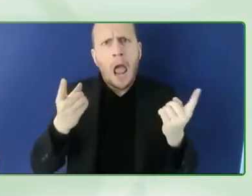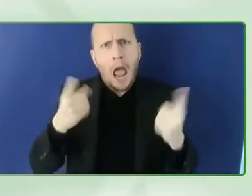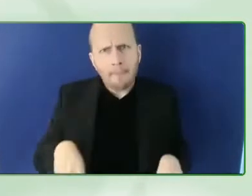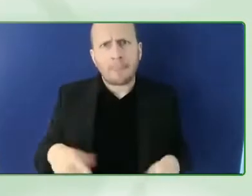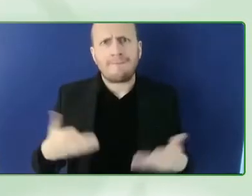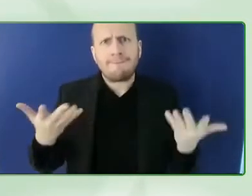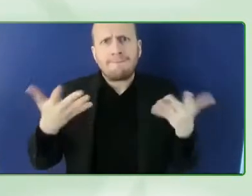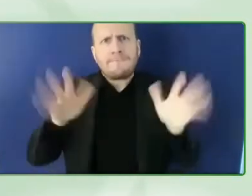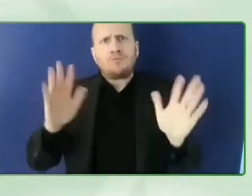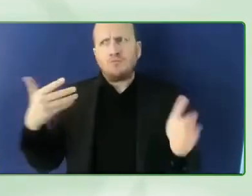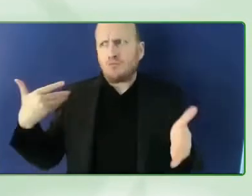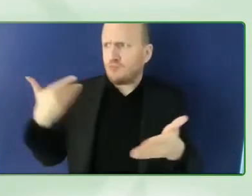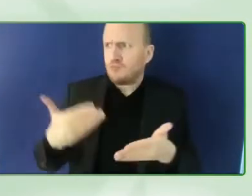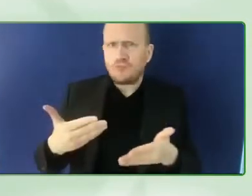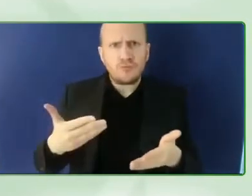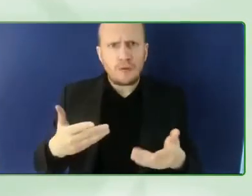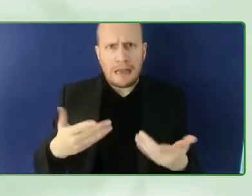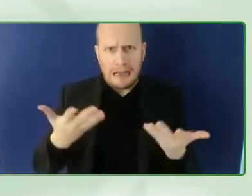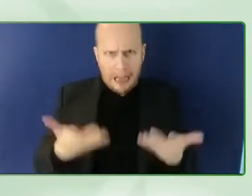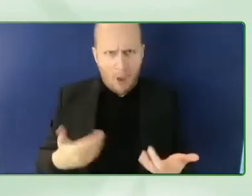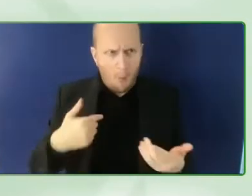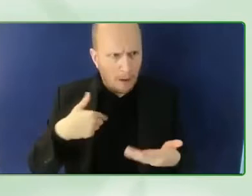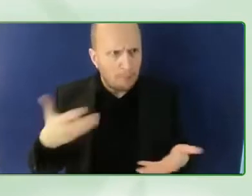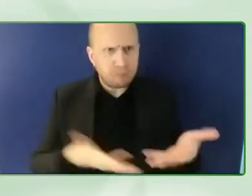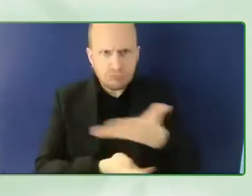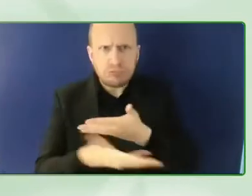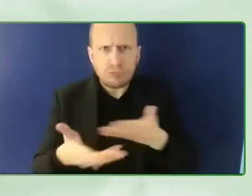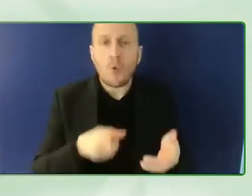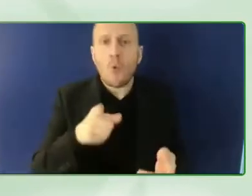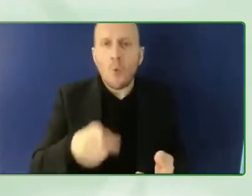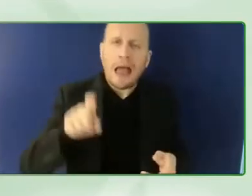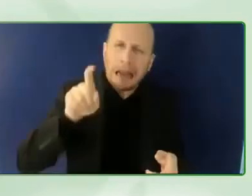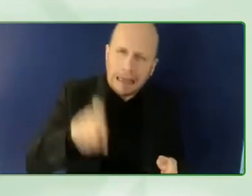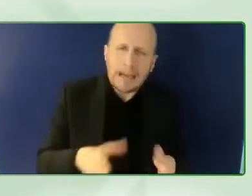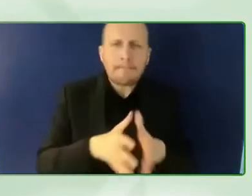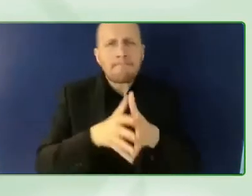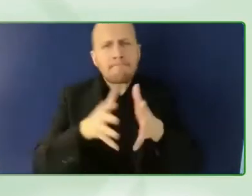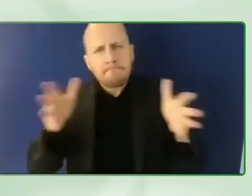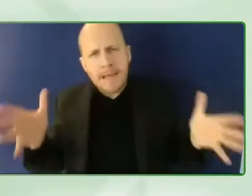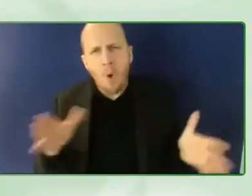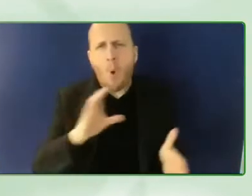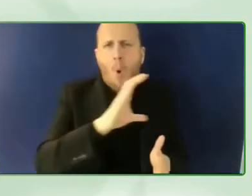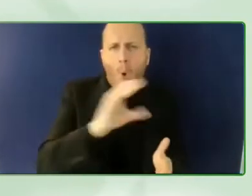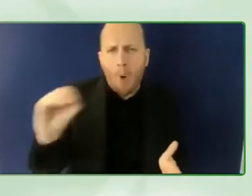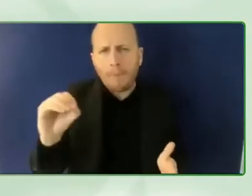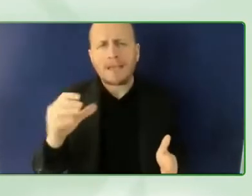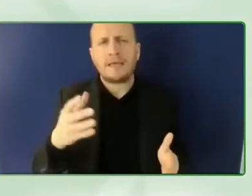table bringing the large corporates bringing the startups bringing organization of disabilities and